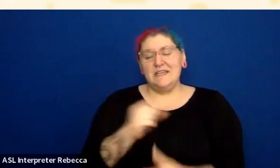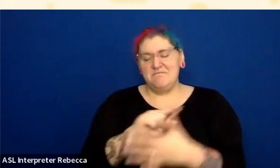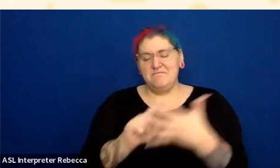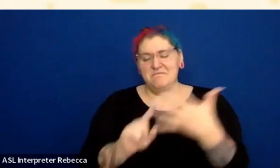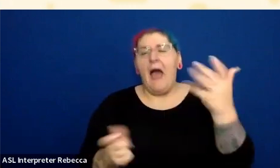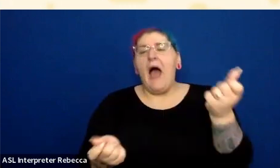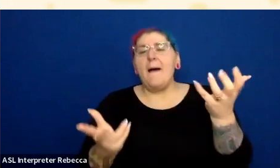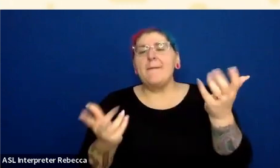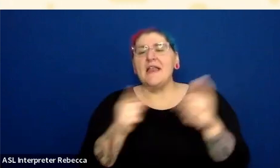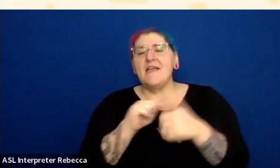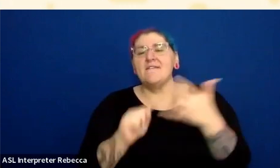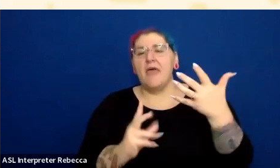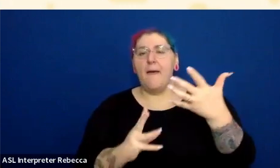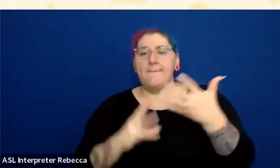And that is, you got to interact with the thing.